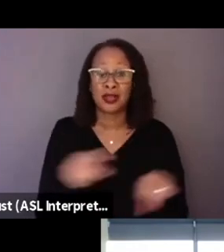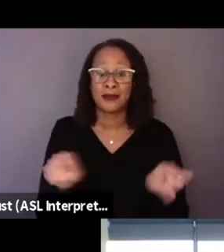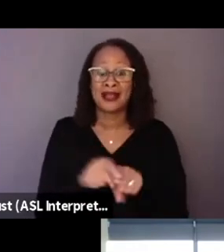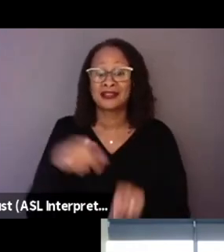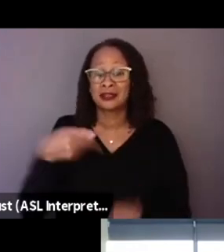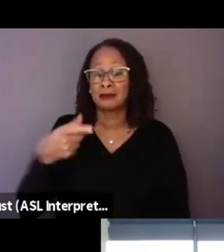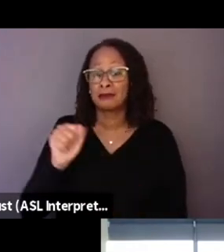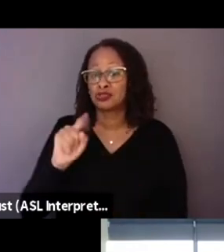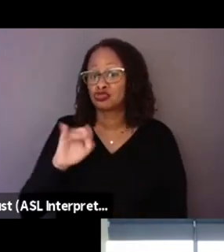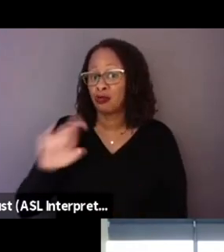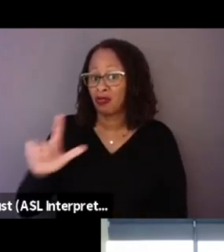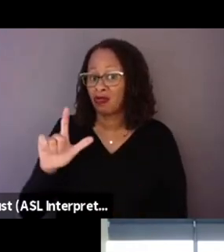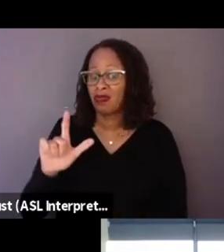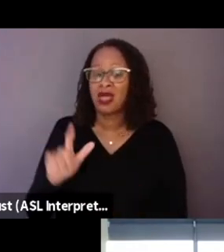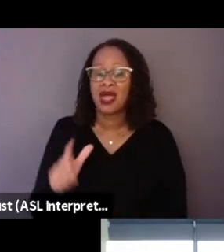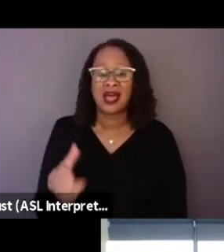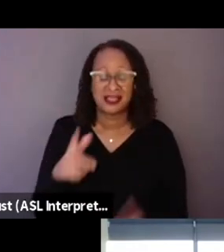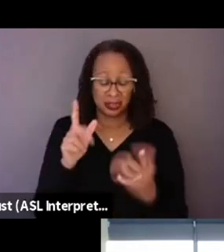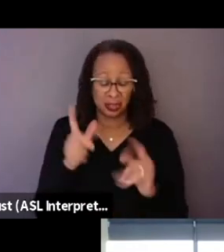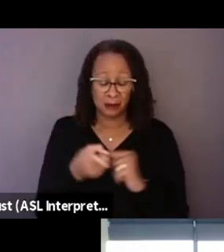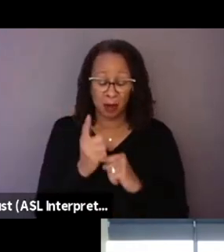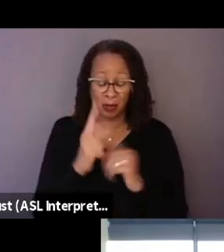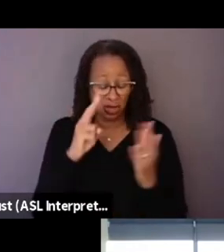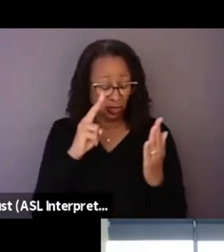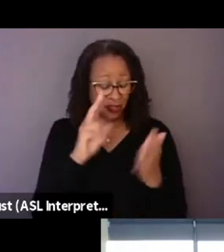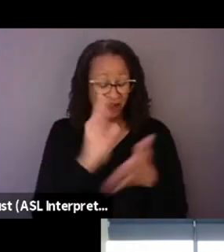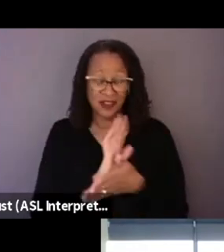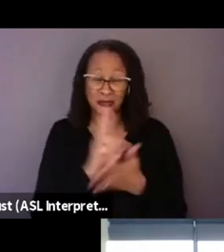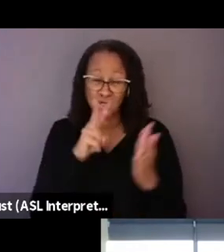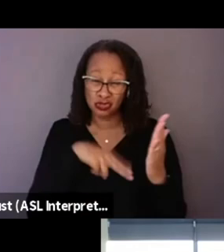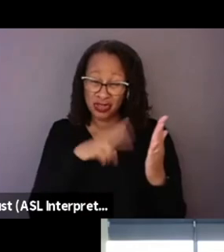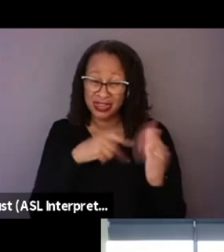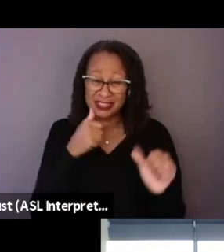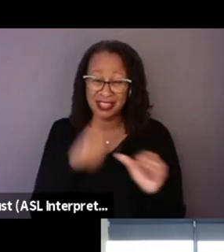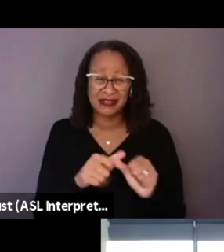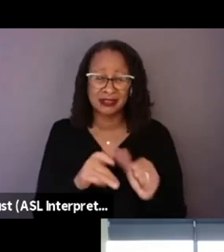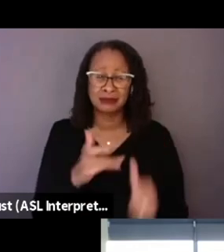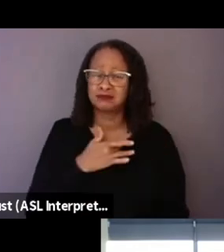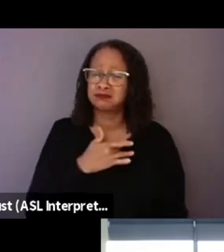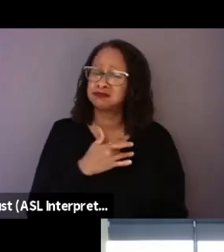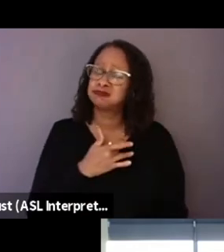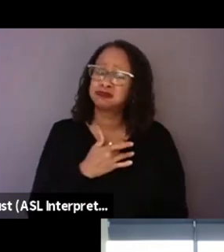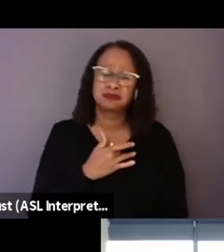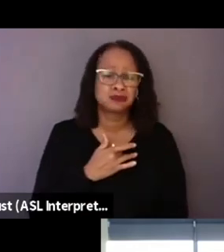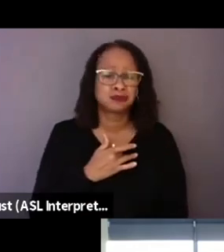There's a moment in the film where she's reading that letter, that's, you know, a heartfelt letter and a long time coming,